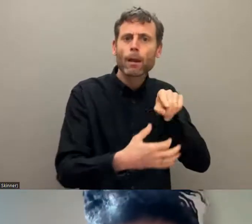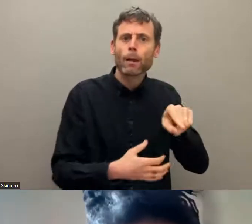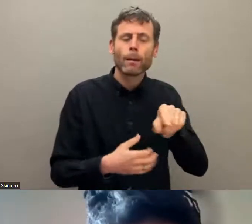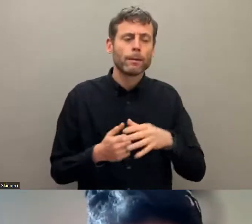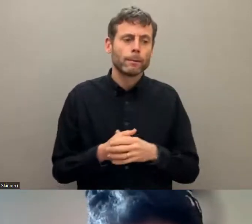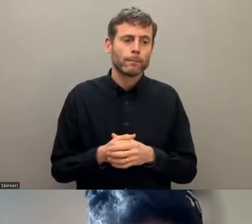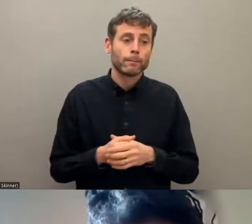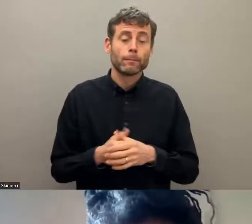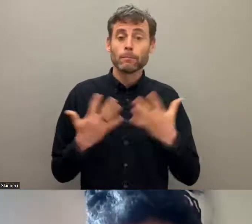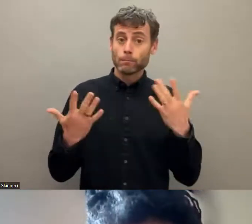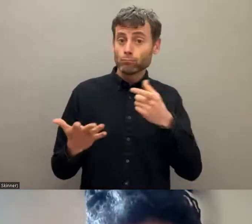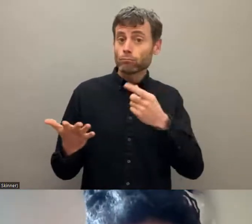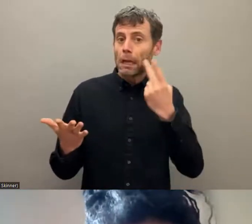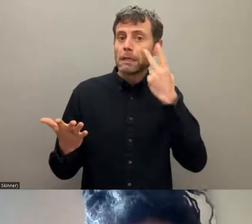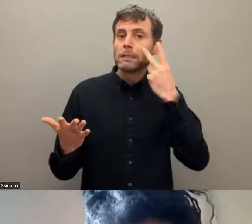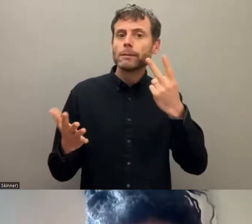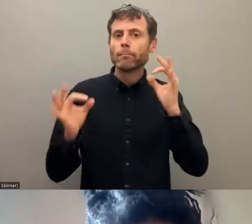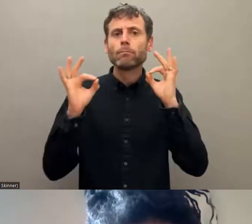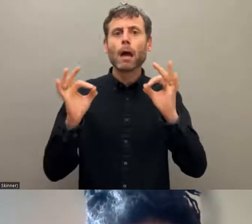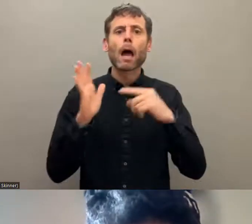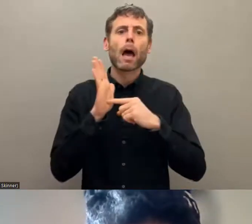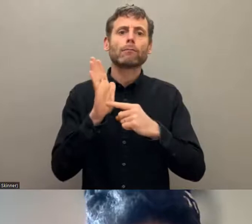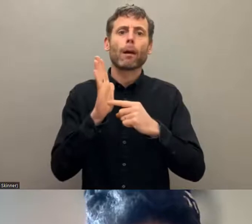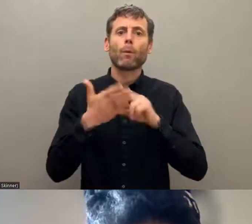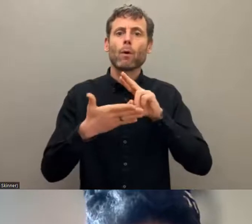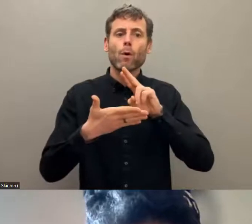the convention with the people